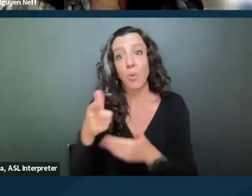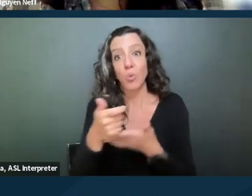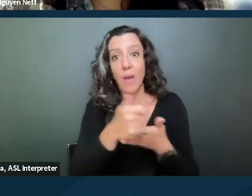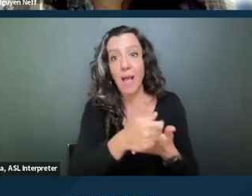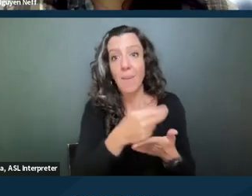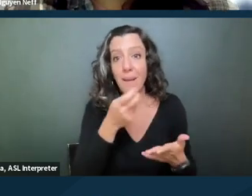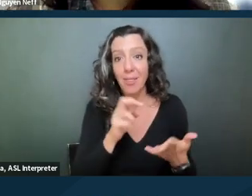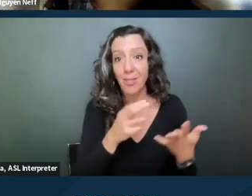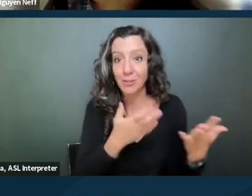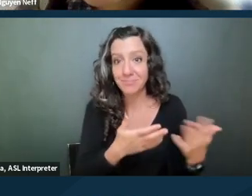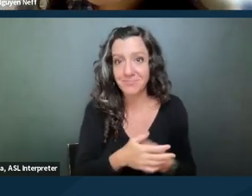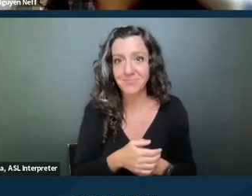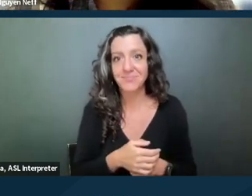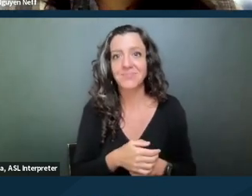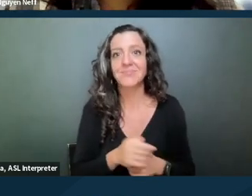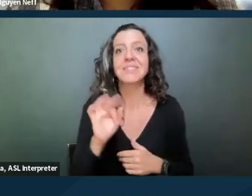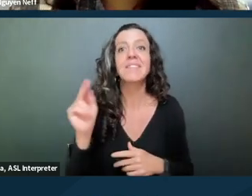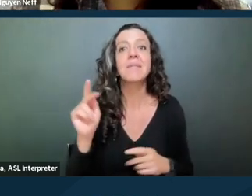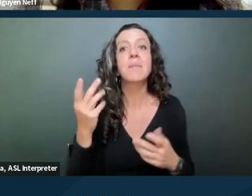So maybe if people wanna put in the chat